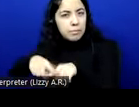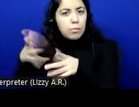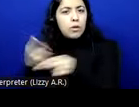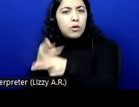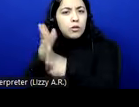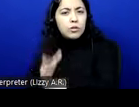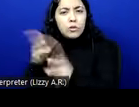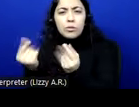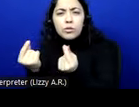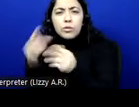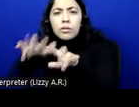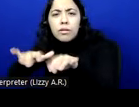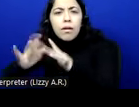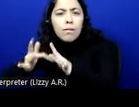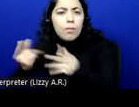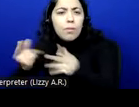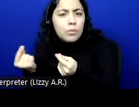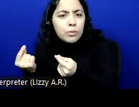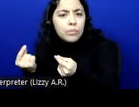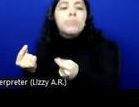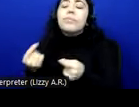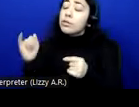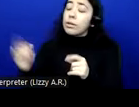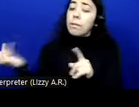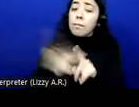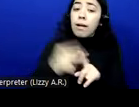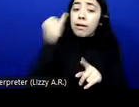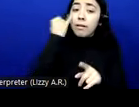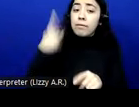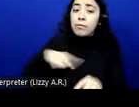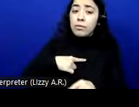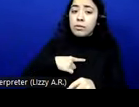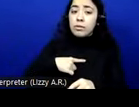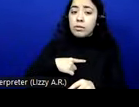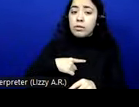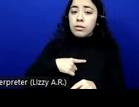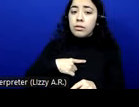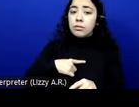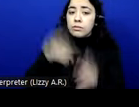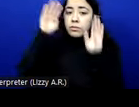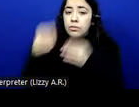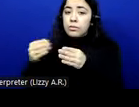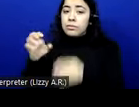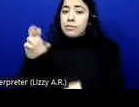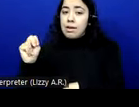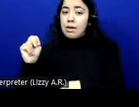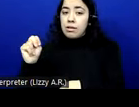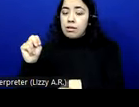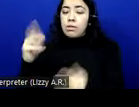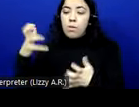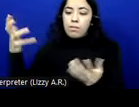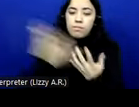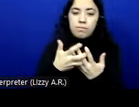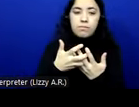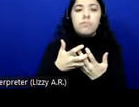So this is relevant if we are applying the EN to conform to the web accessibility directive,